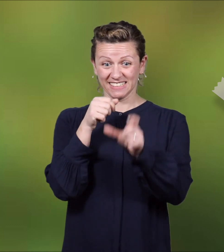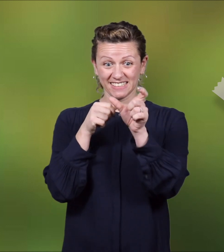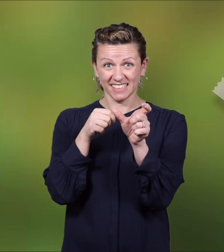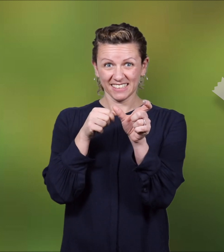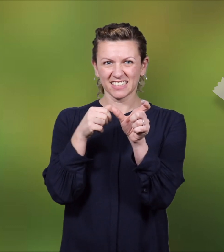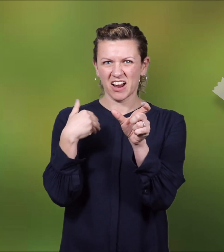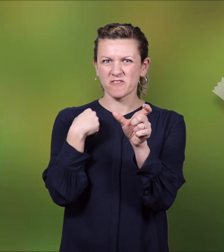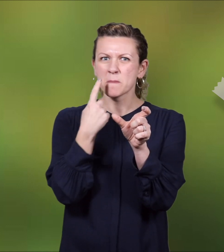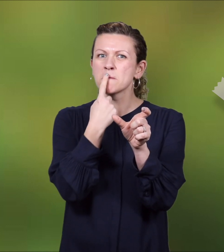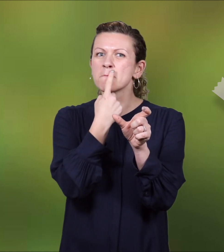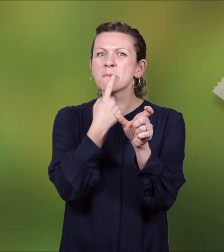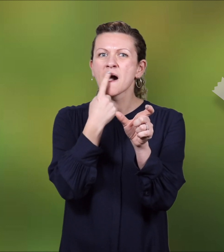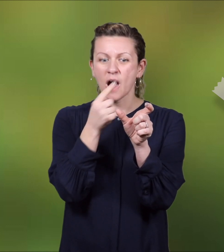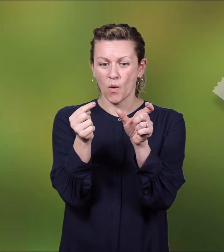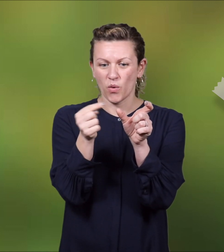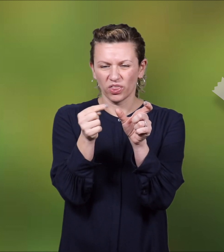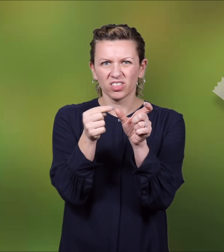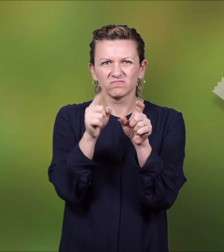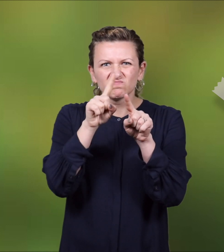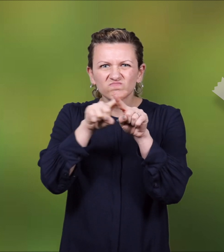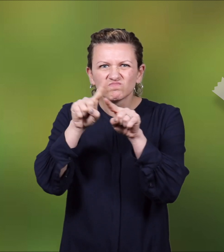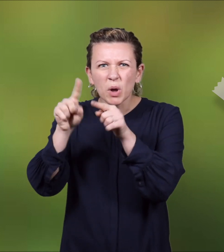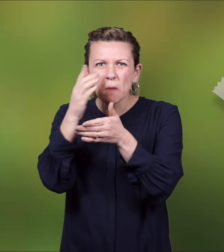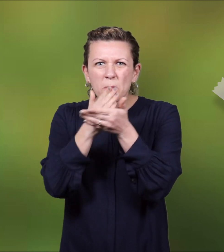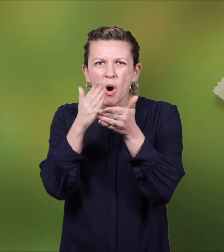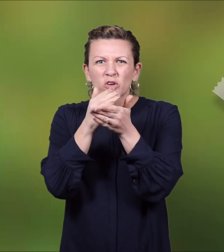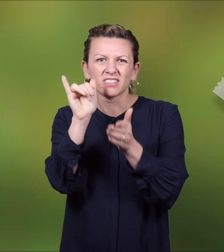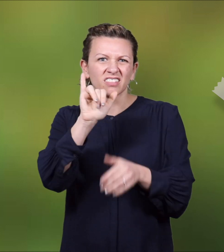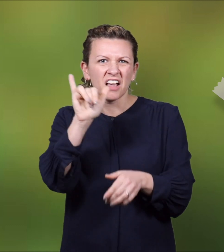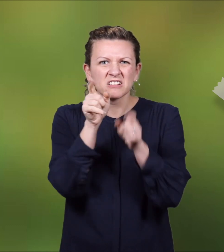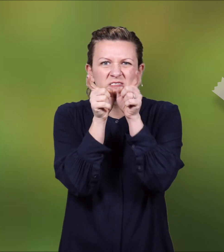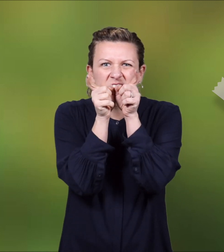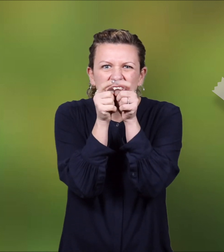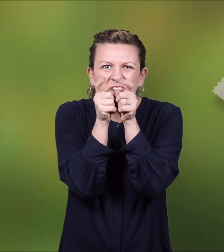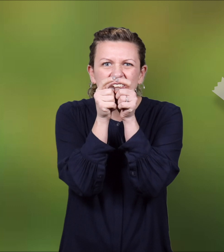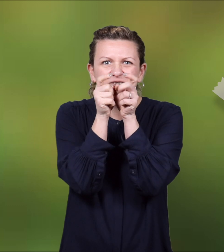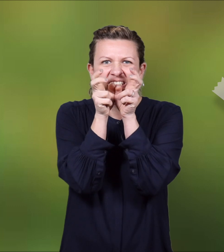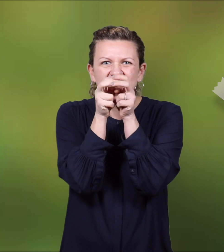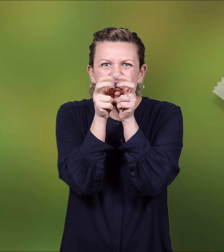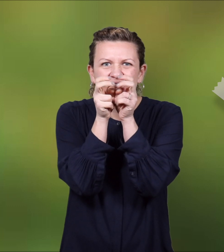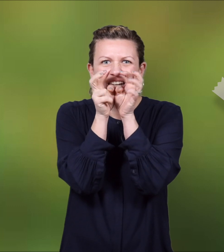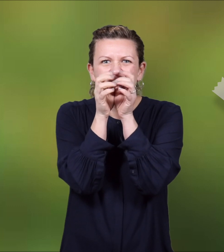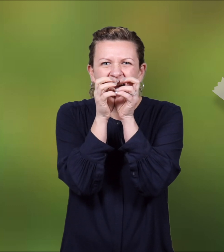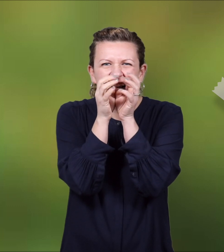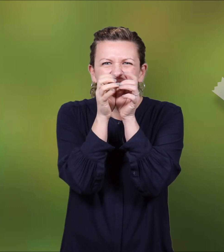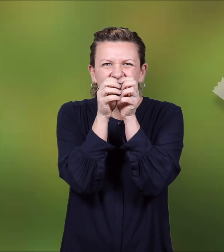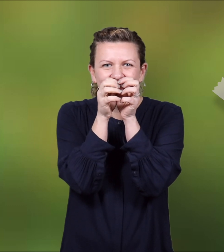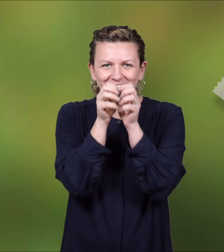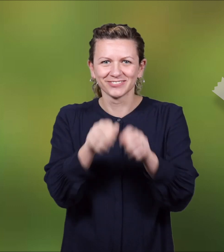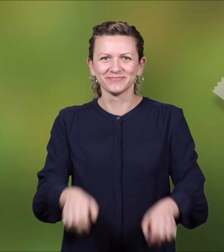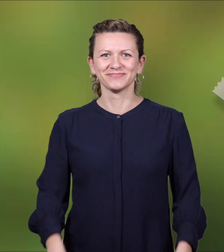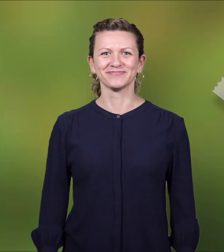Different parts of an insect’s mouth such as the mandible, labium or labrum.